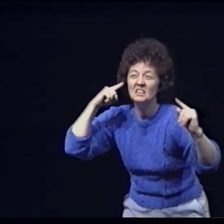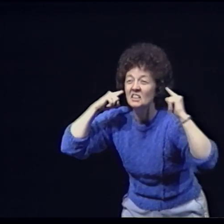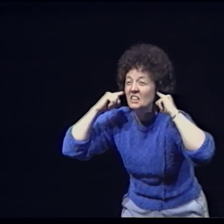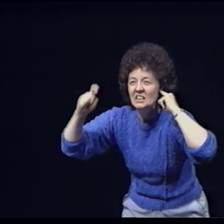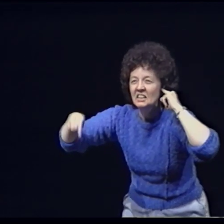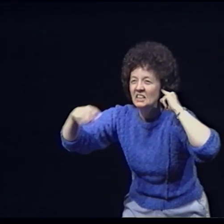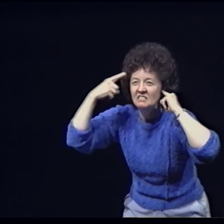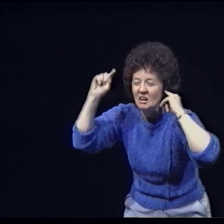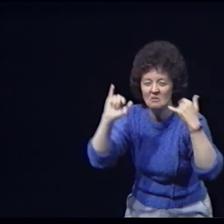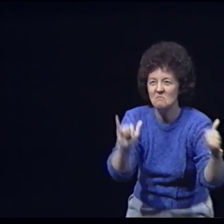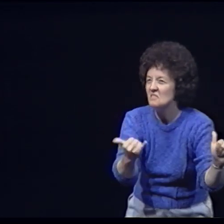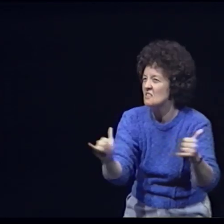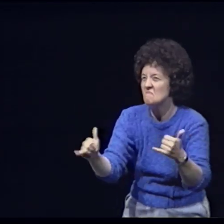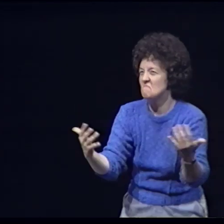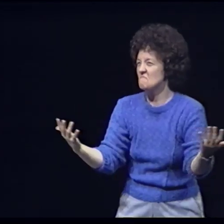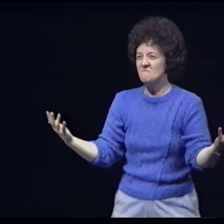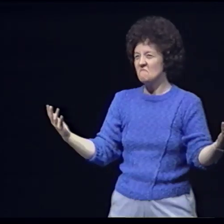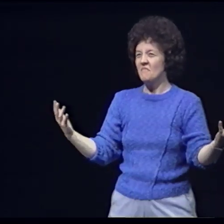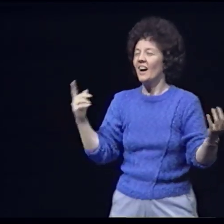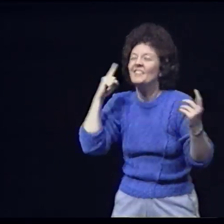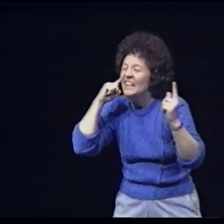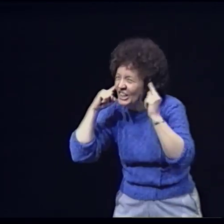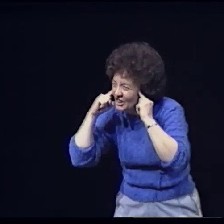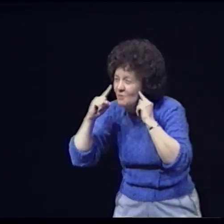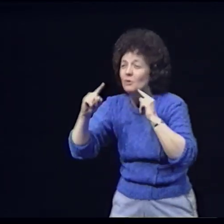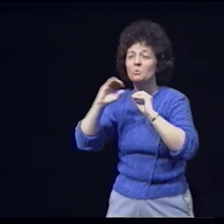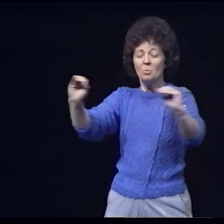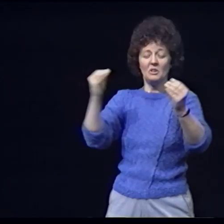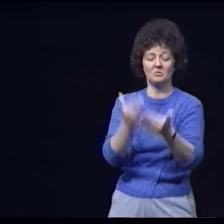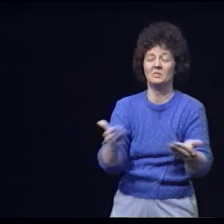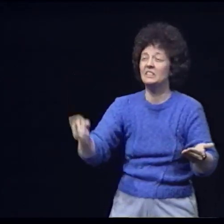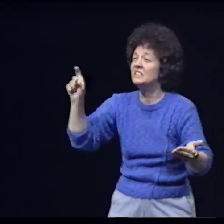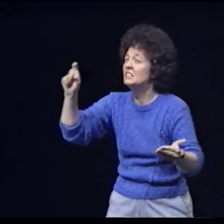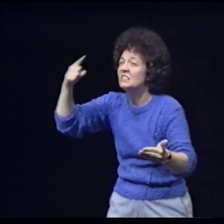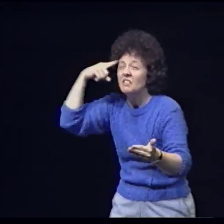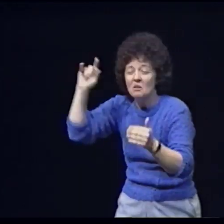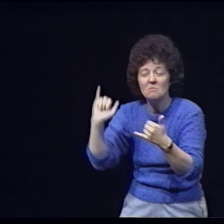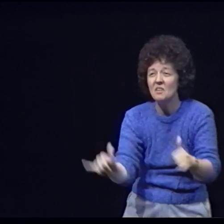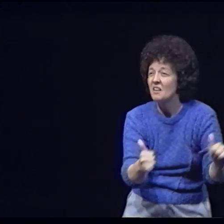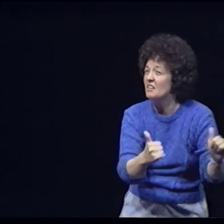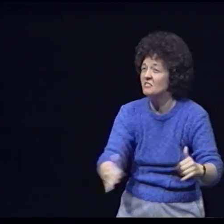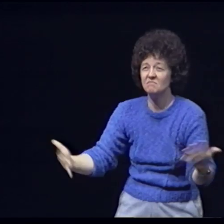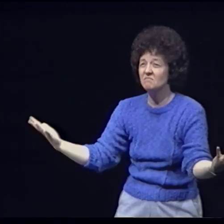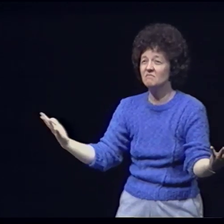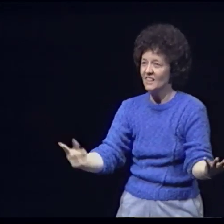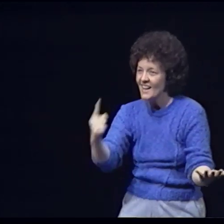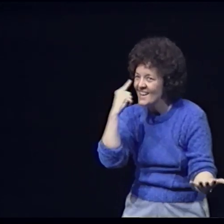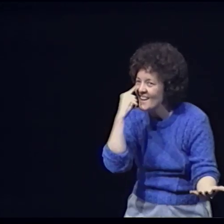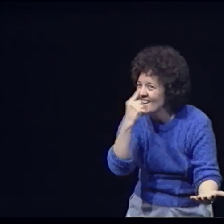No ears needed to hear nor any... nor any instruments to play